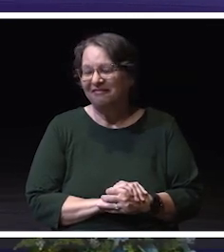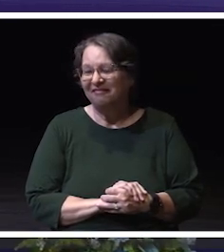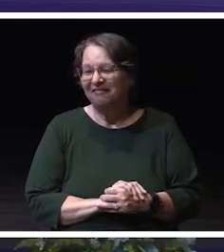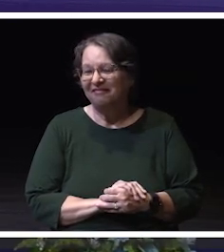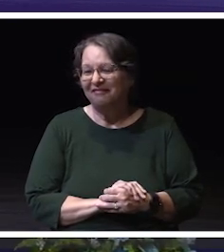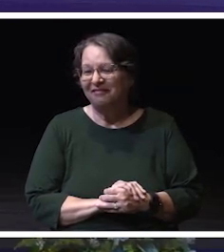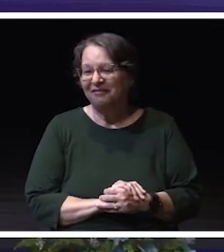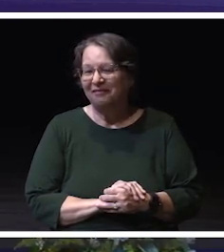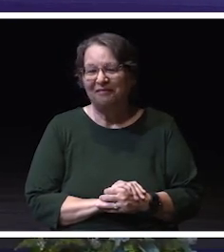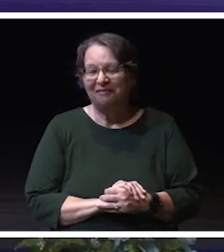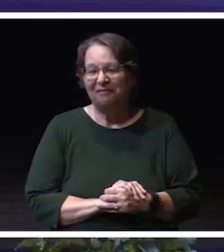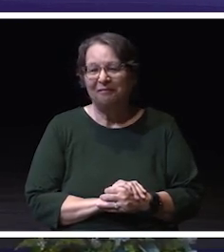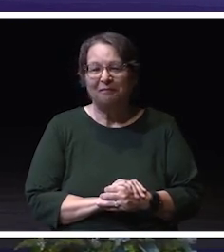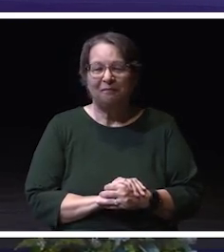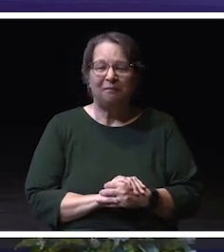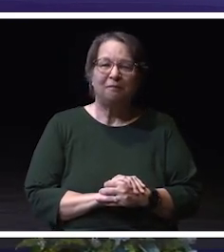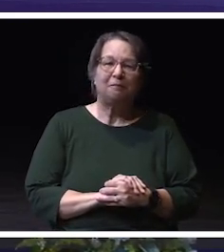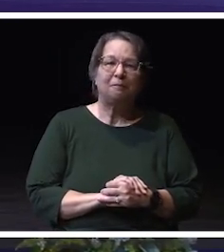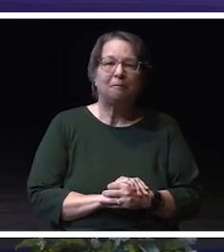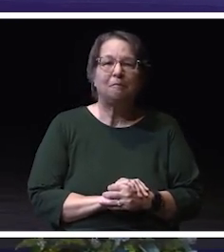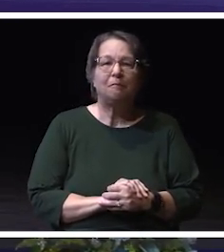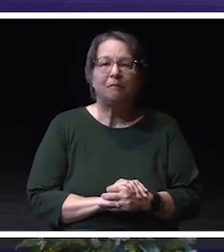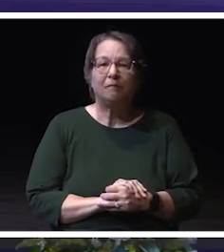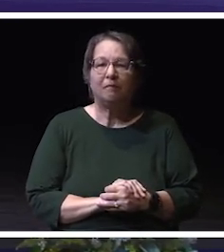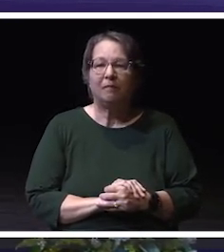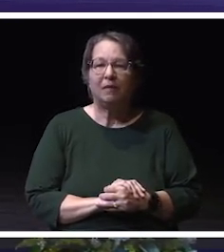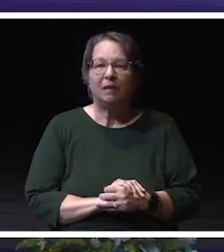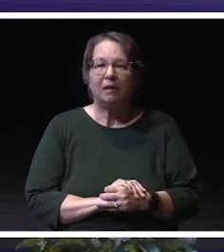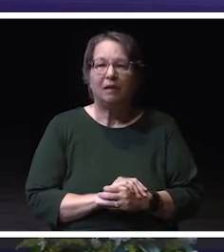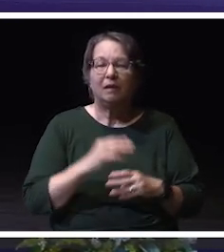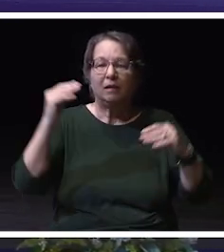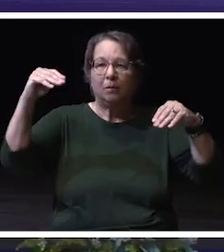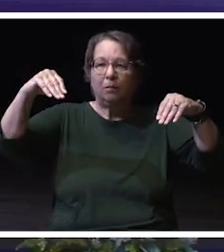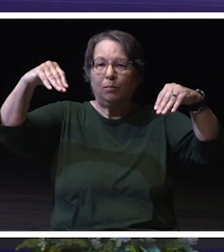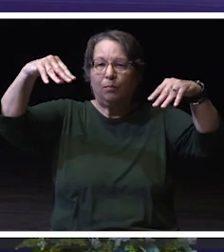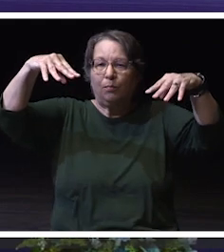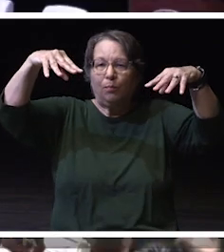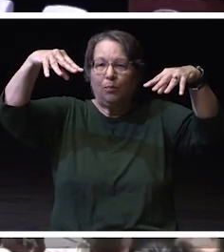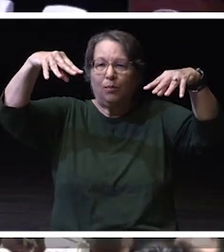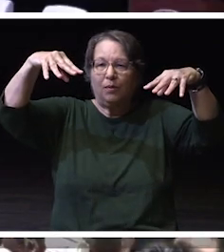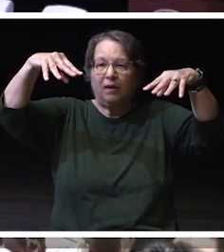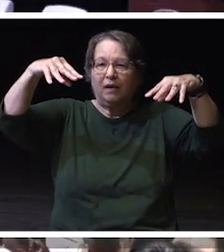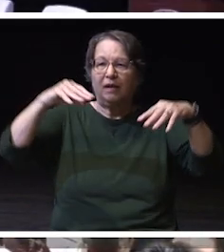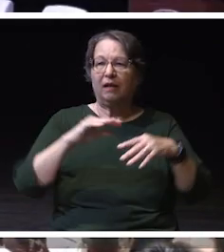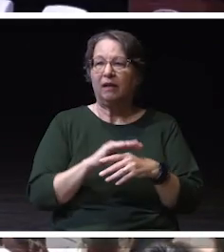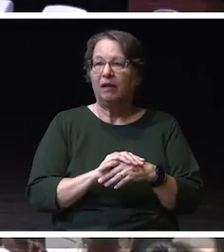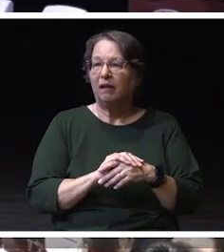So let's, let's, bring up the lights just a tad bit. I want to invite Kyle, Kyle, Kyle, Kyle.